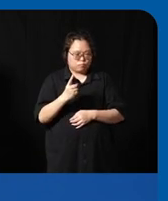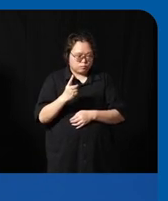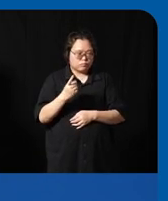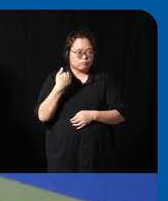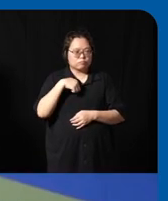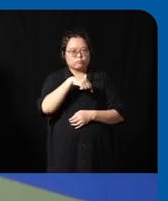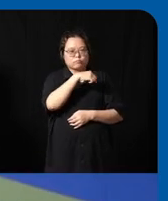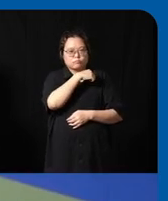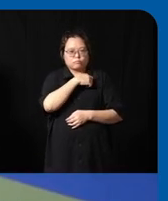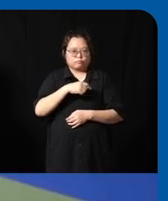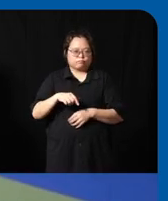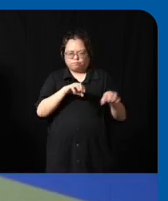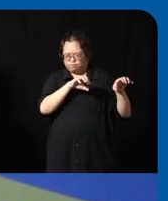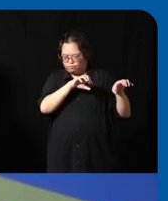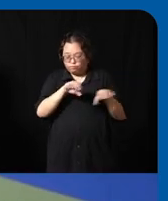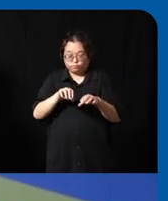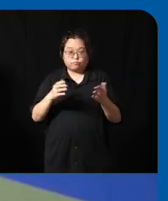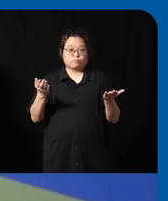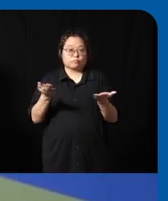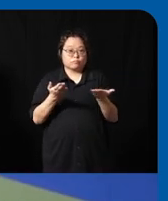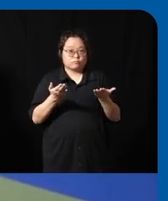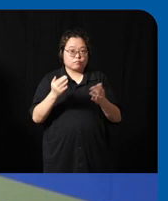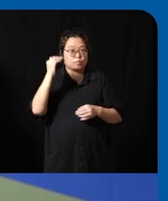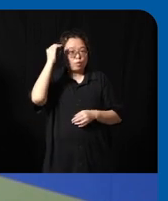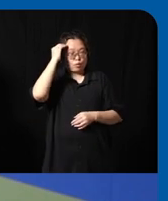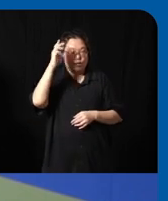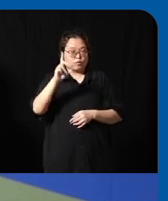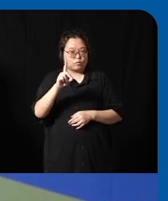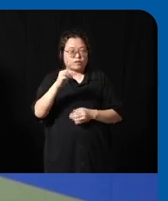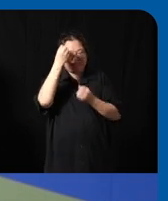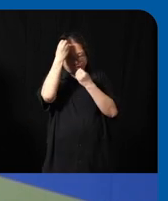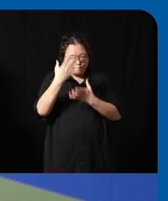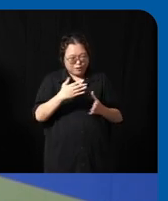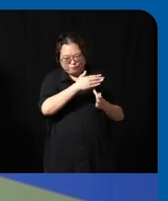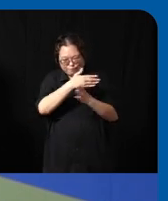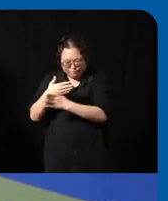really need to do is about sharing the knowledge and data because I think uh anecdotally when we